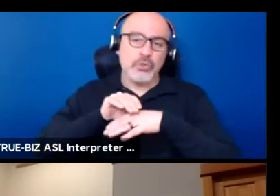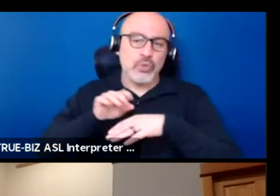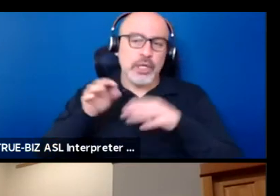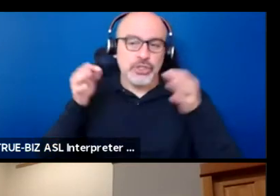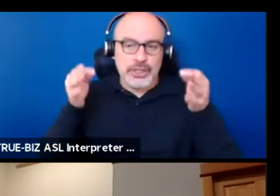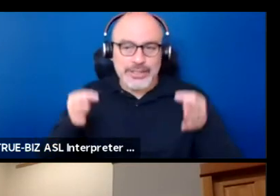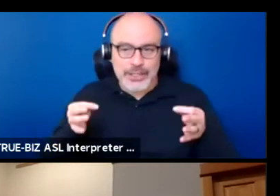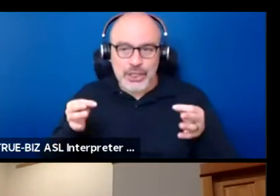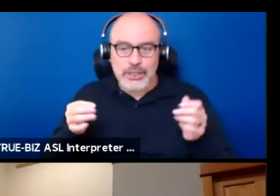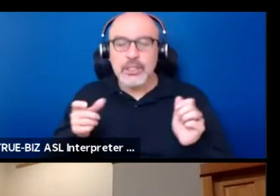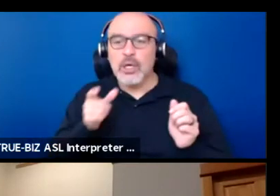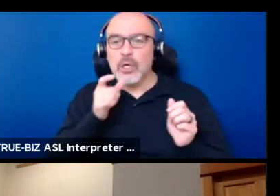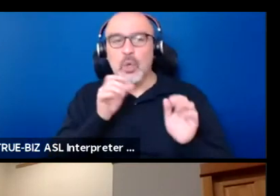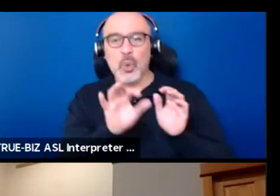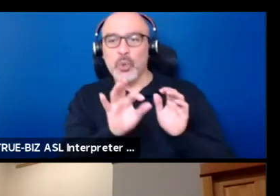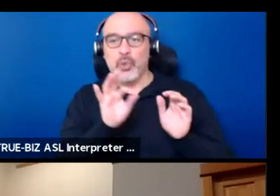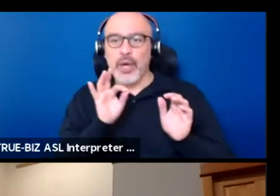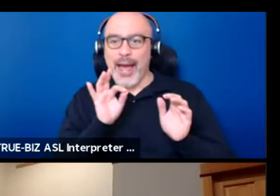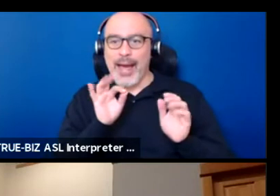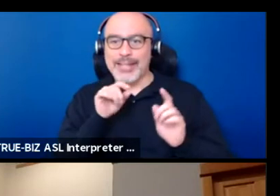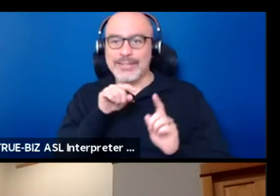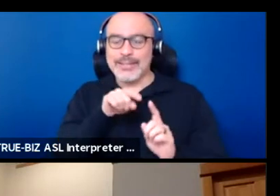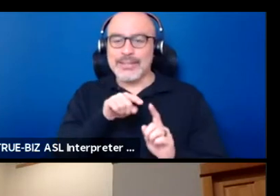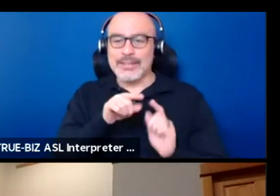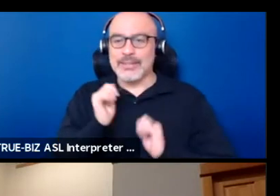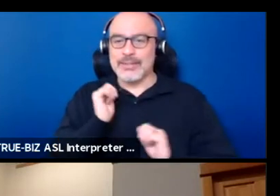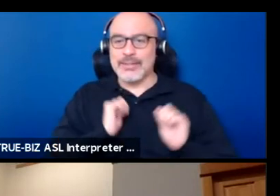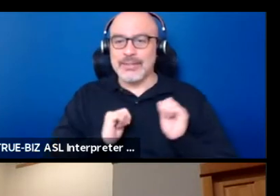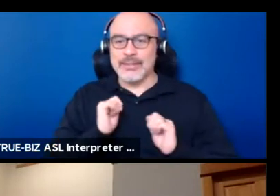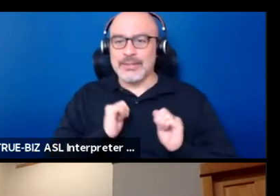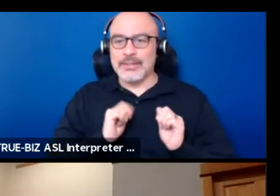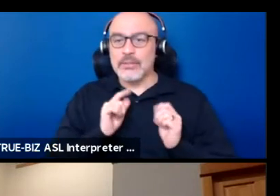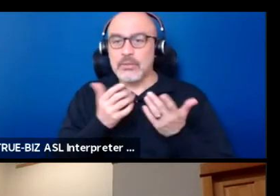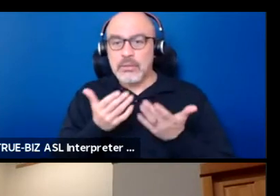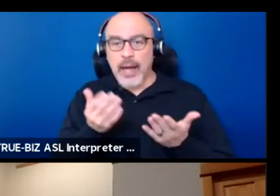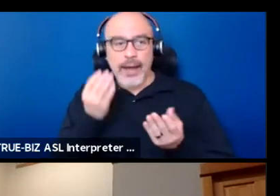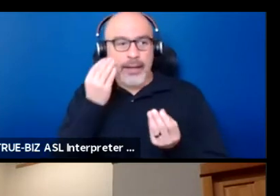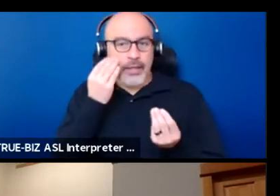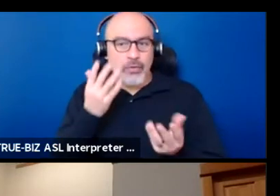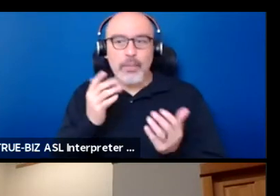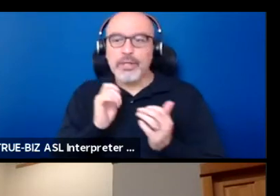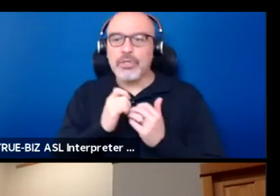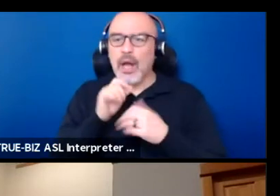who you cast and the material that you help yourself to and how you consult with tribes